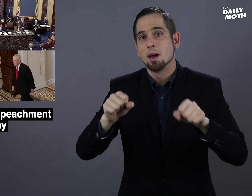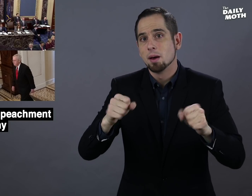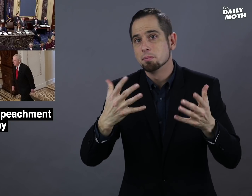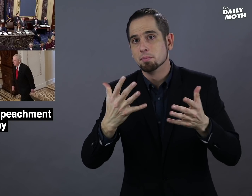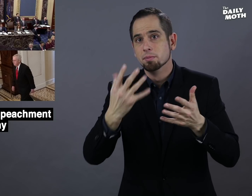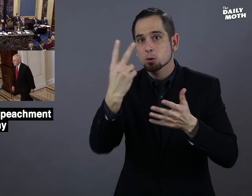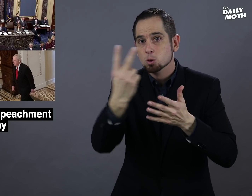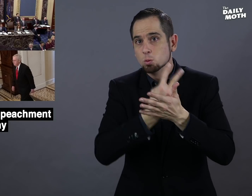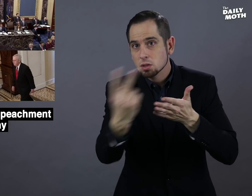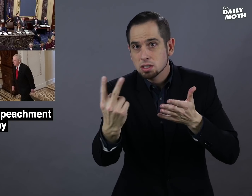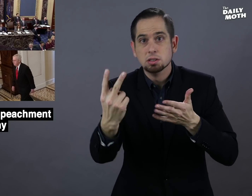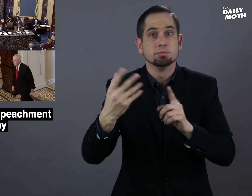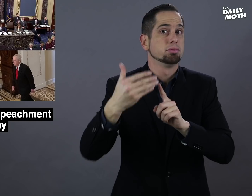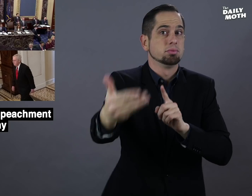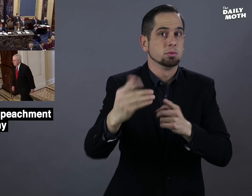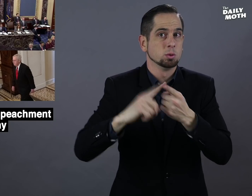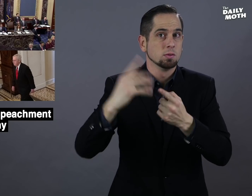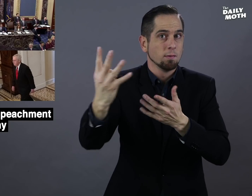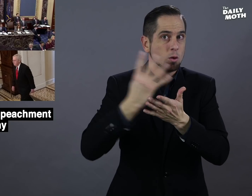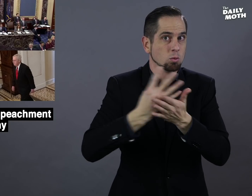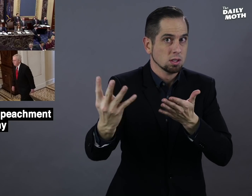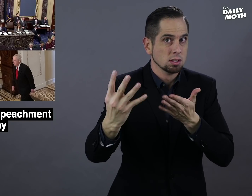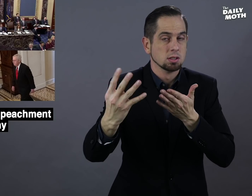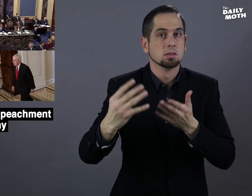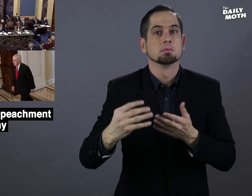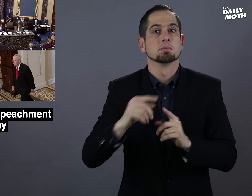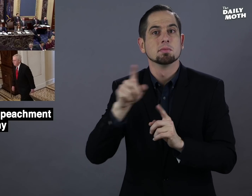It could take from two to four weeks.